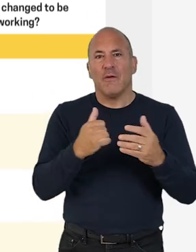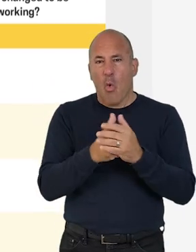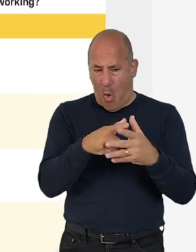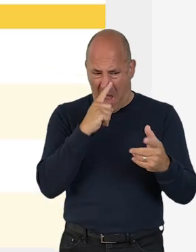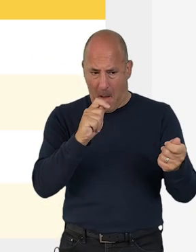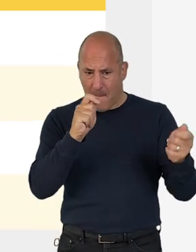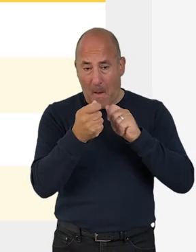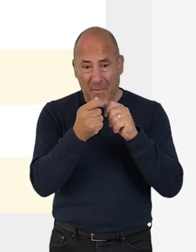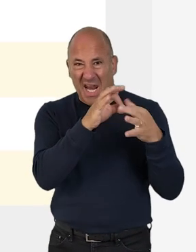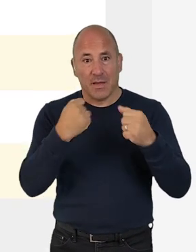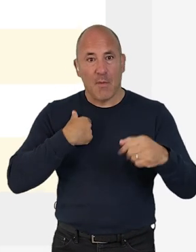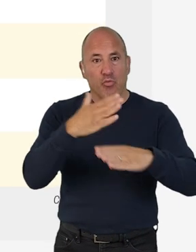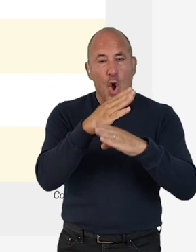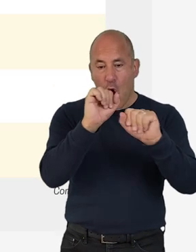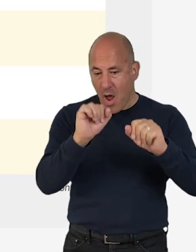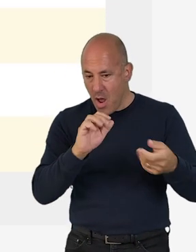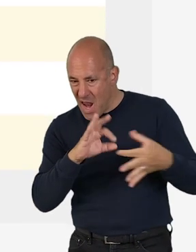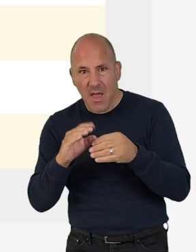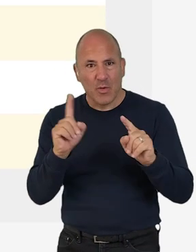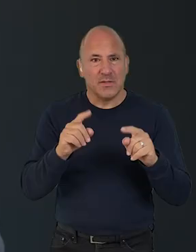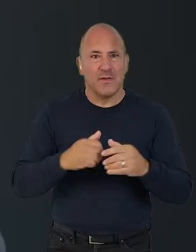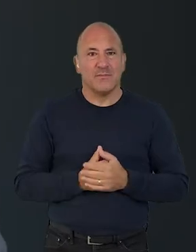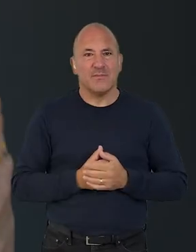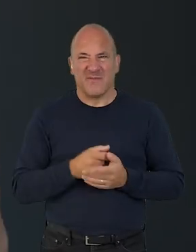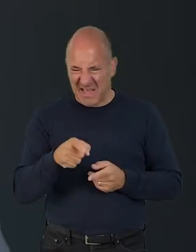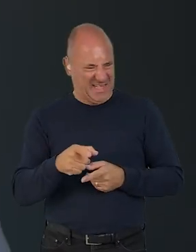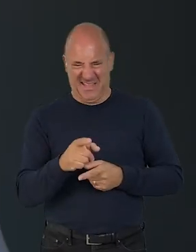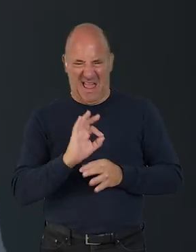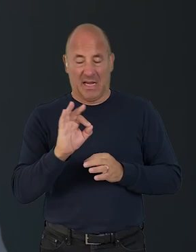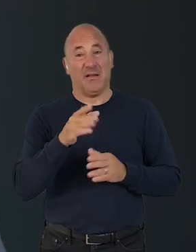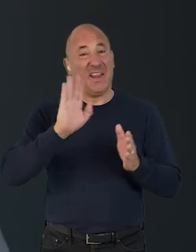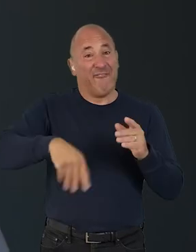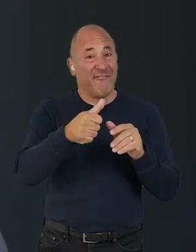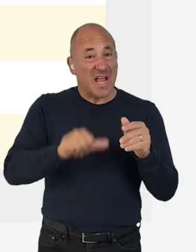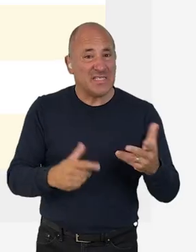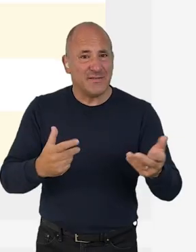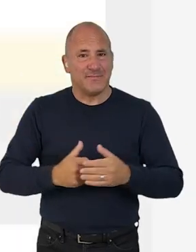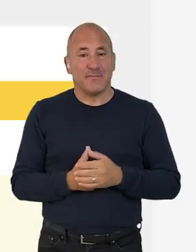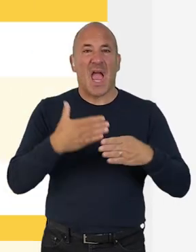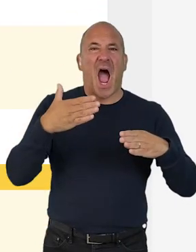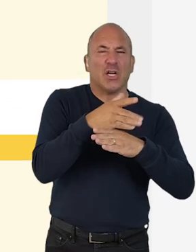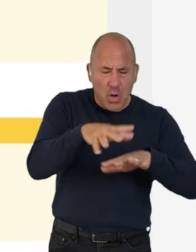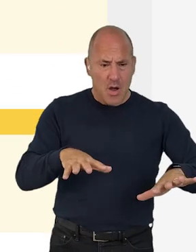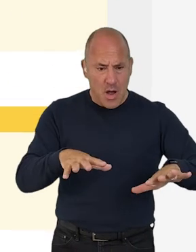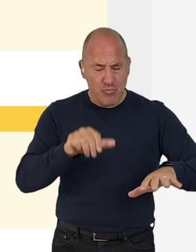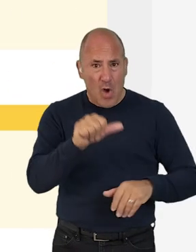or whether it could be adapted to be relevant to the work you do. If it isn't relevant, skip it! Any actions that resonate or ideas